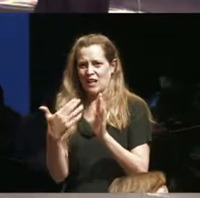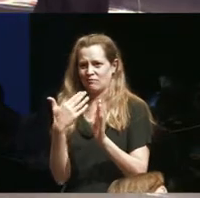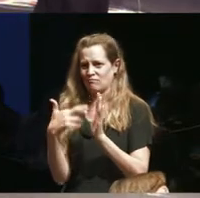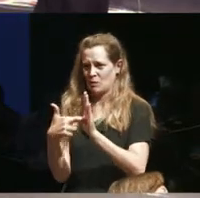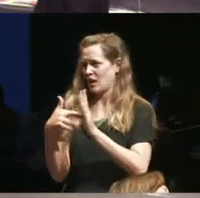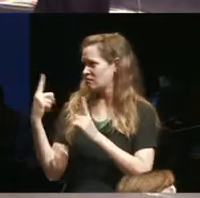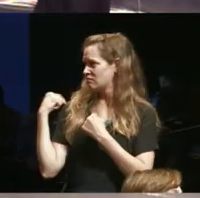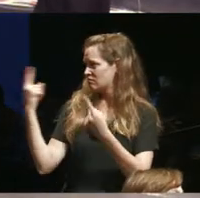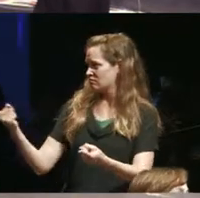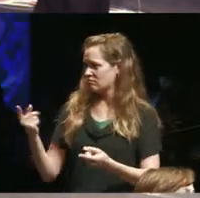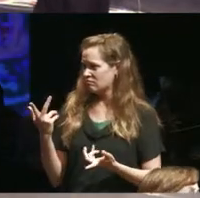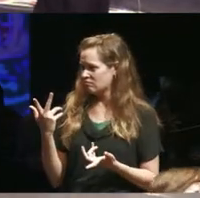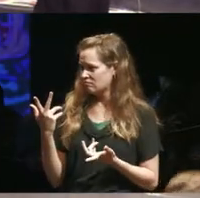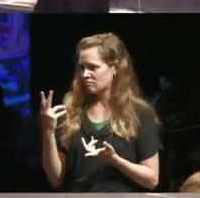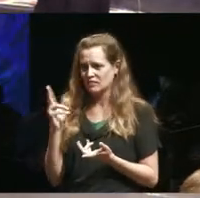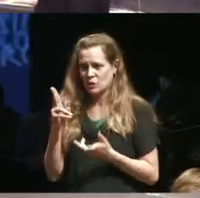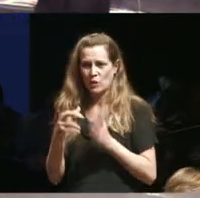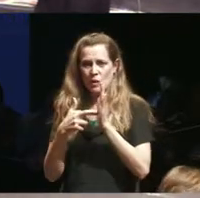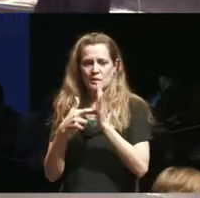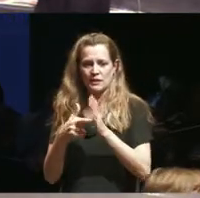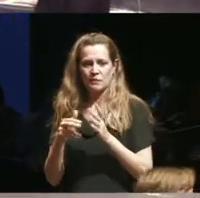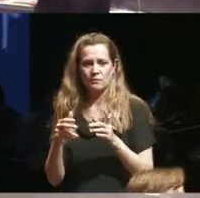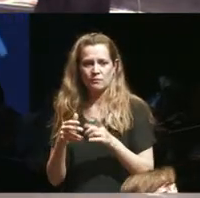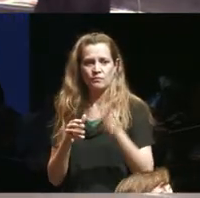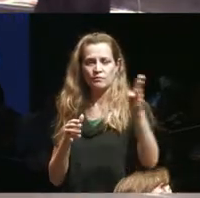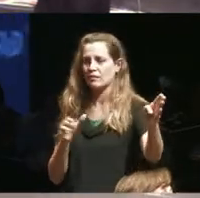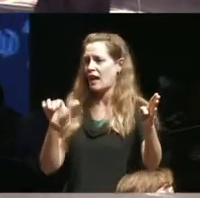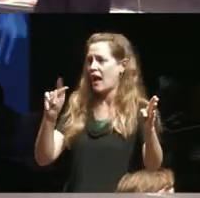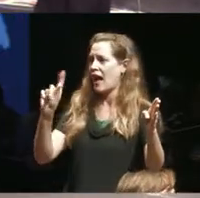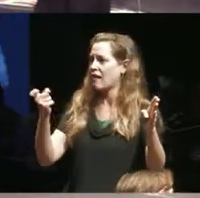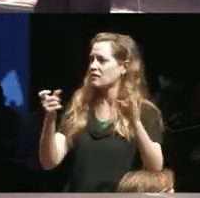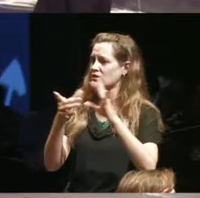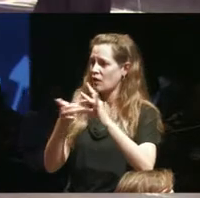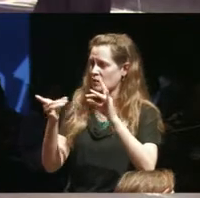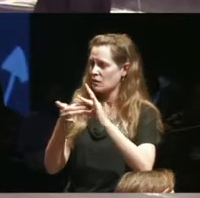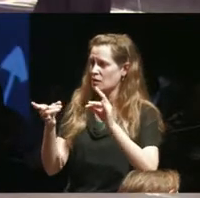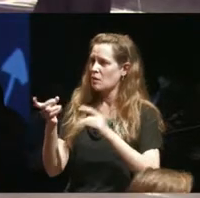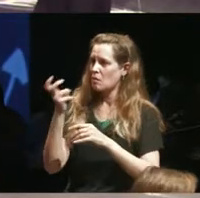disability on stage when Alex was saying before of a blind person being a trope